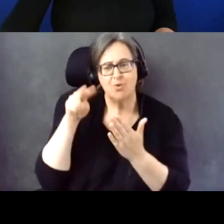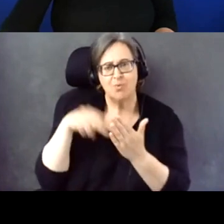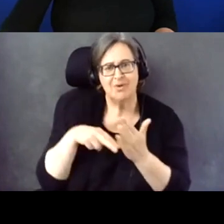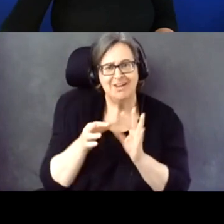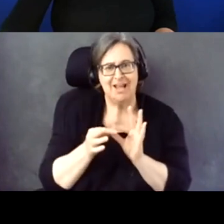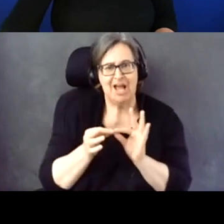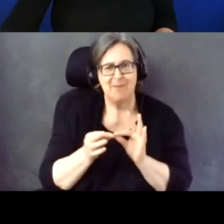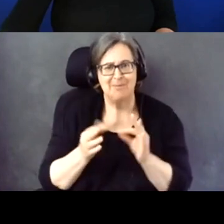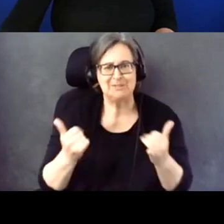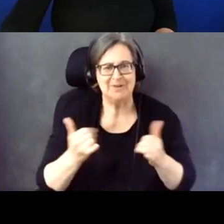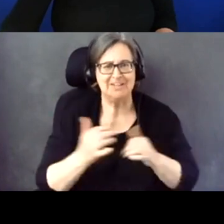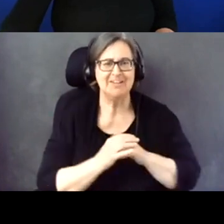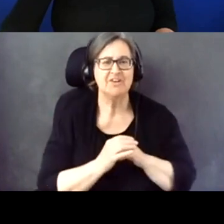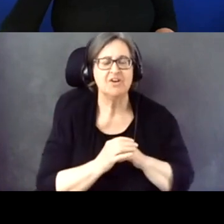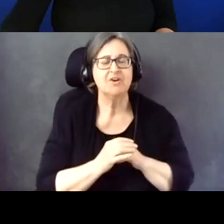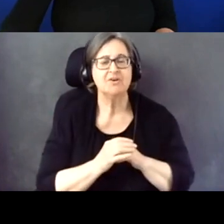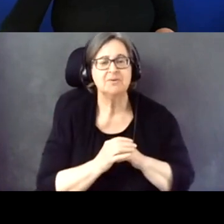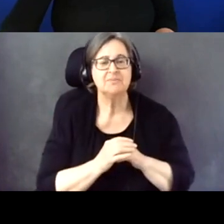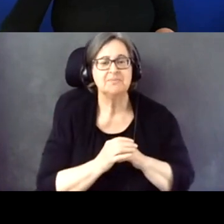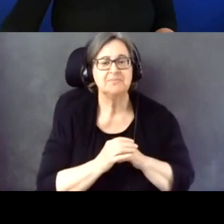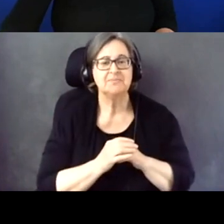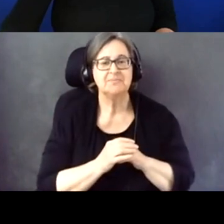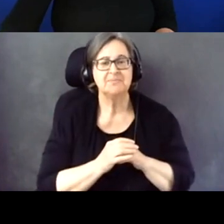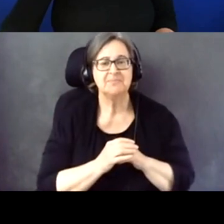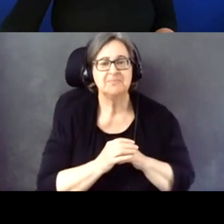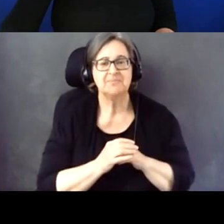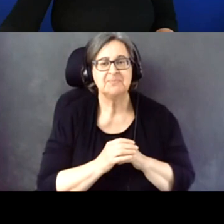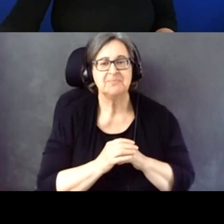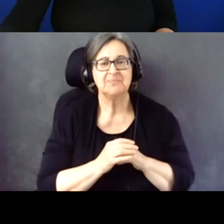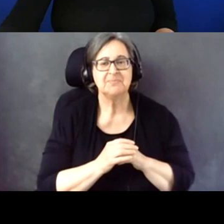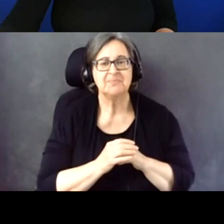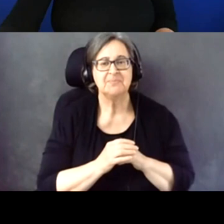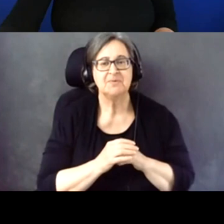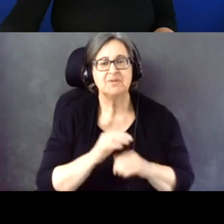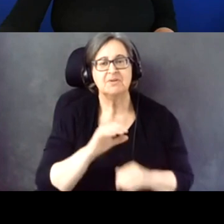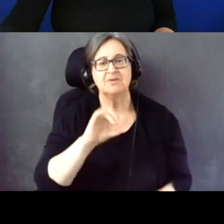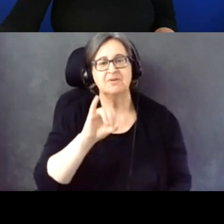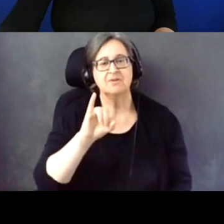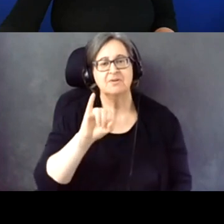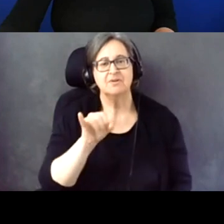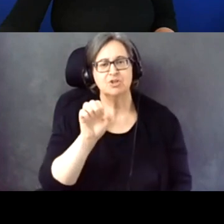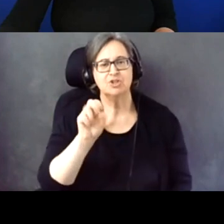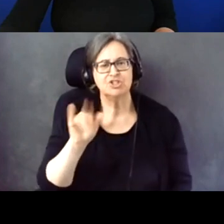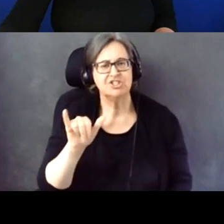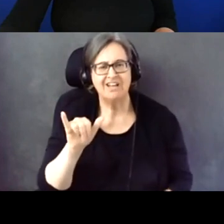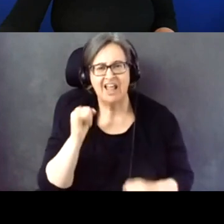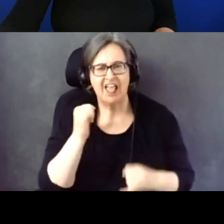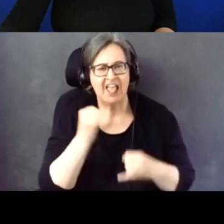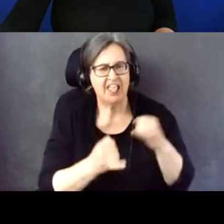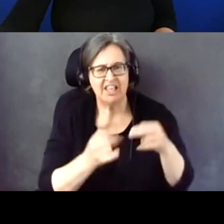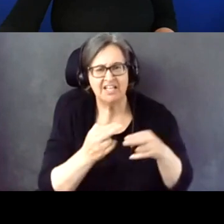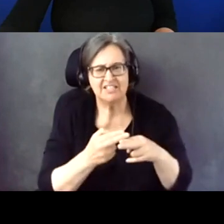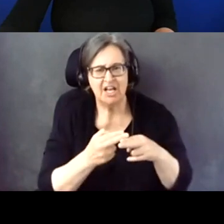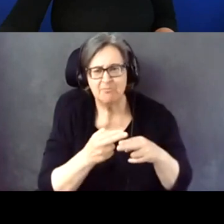I'm seeing from Jenny. I can't see the last name there. Jenny Sykes.